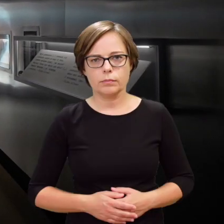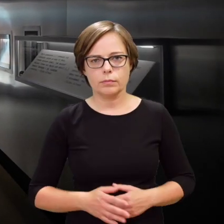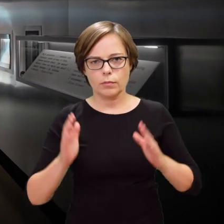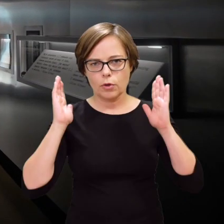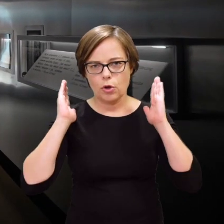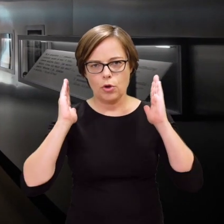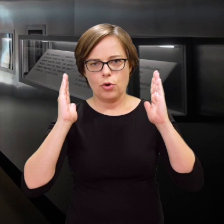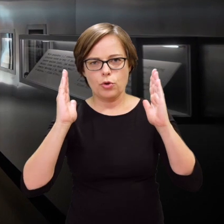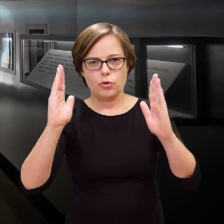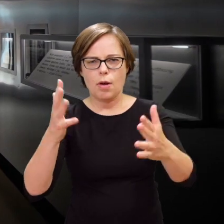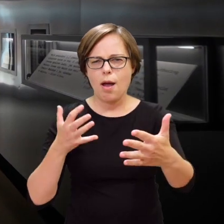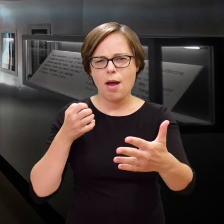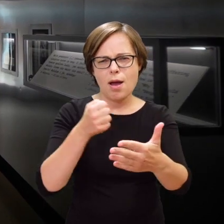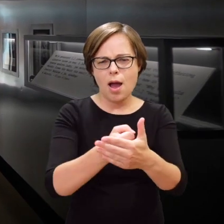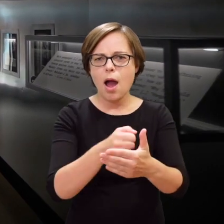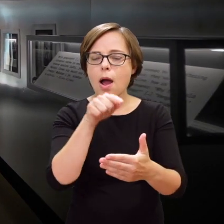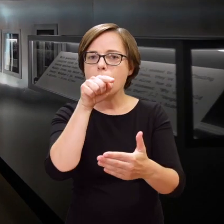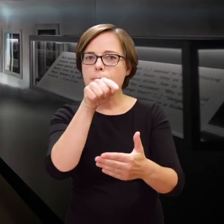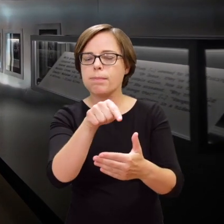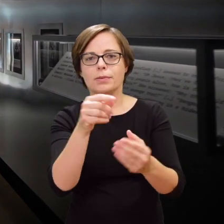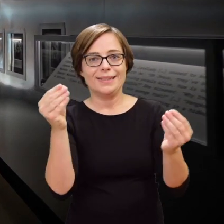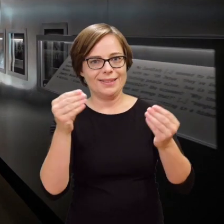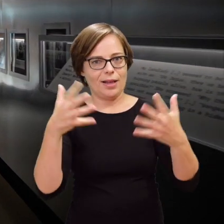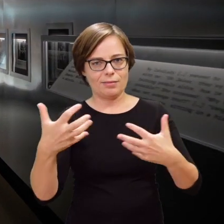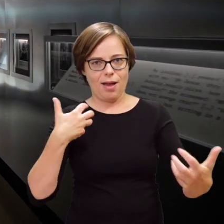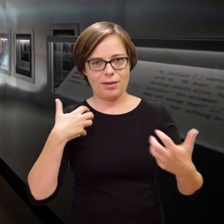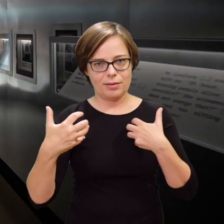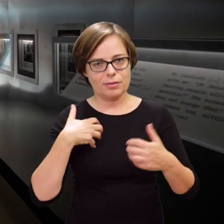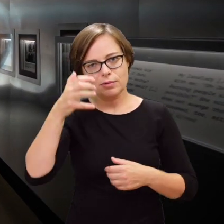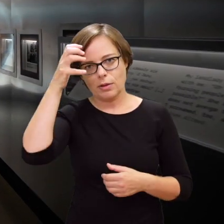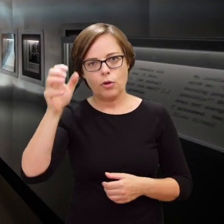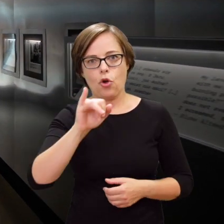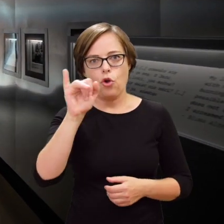The space between the two sides of the wall ends with an artistic installation by